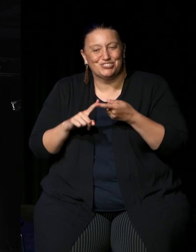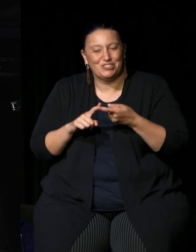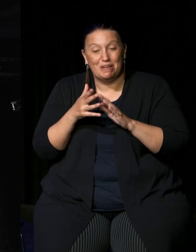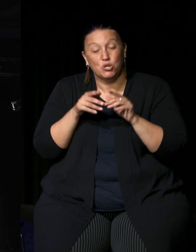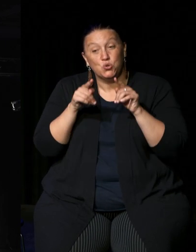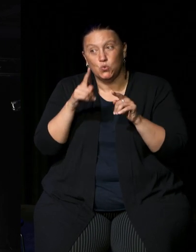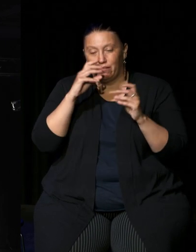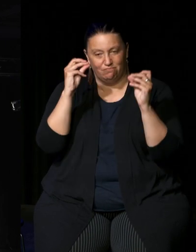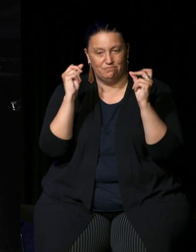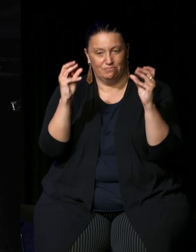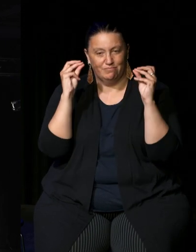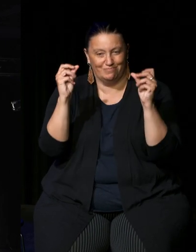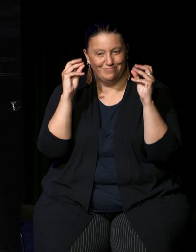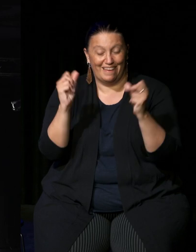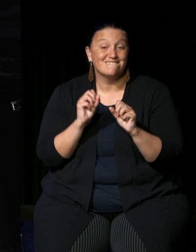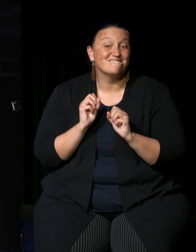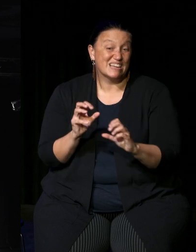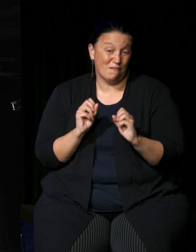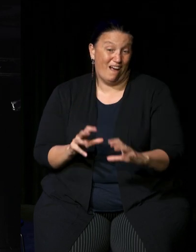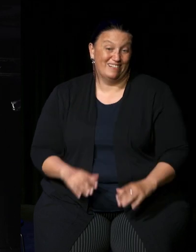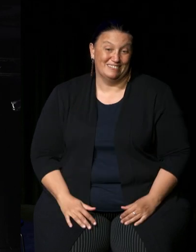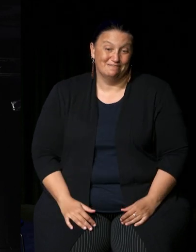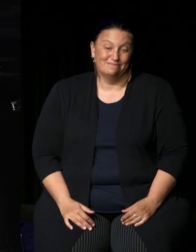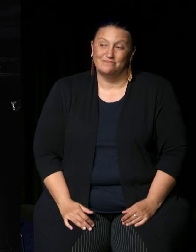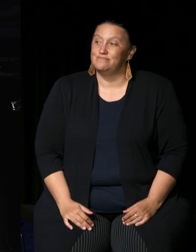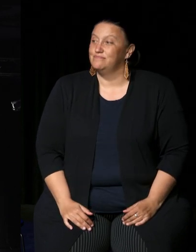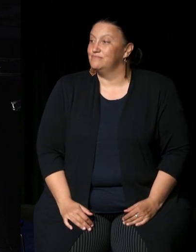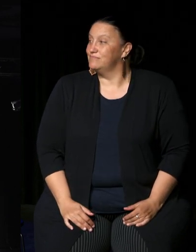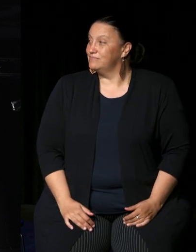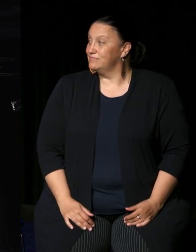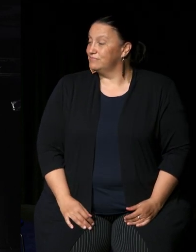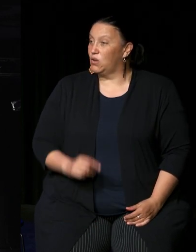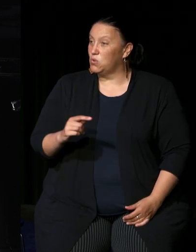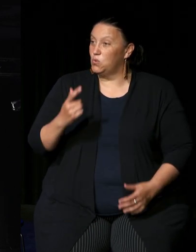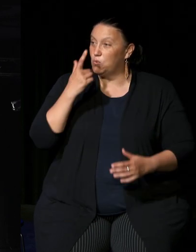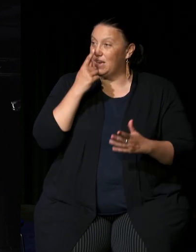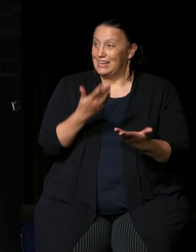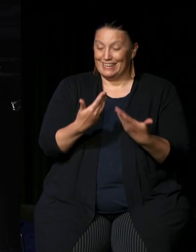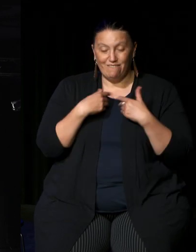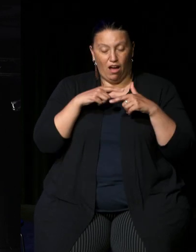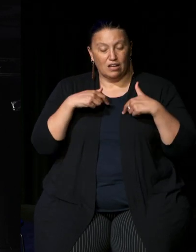instant feedback from in here or wherever you're watching today as part of this conversation and